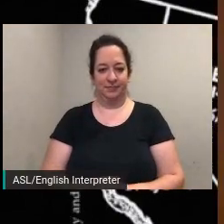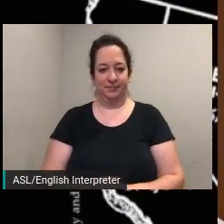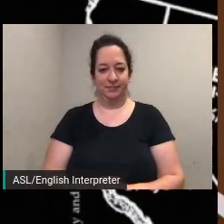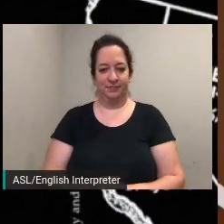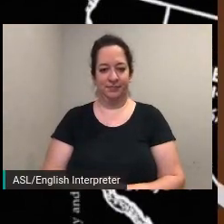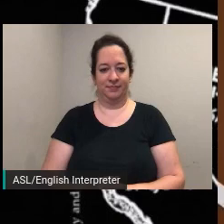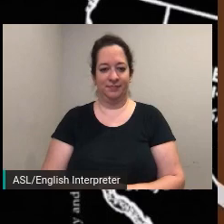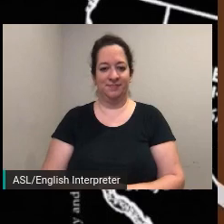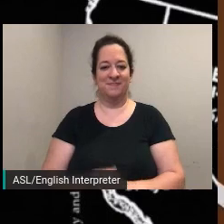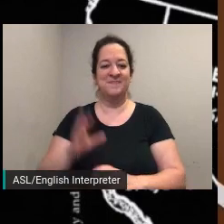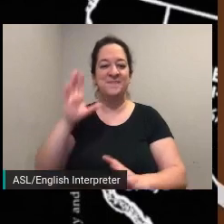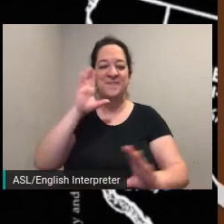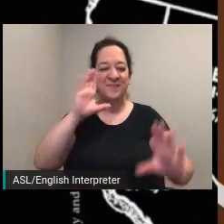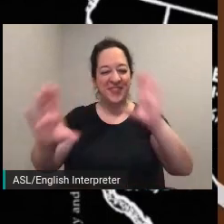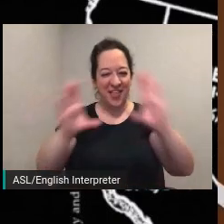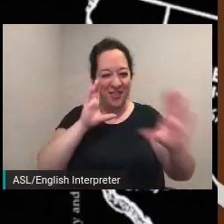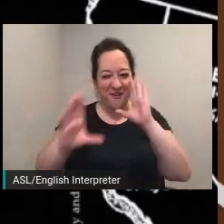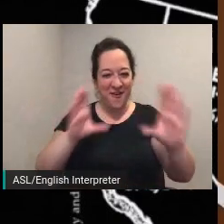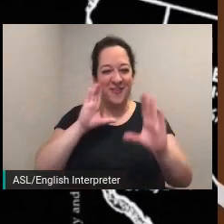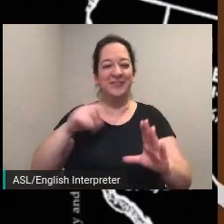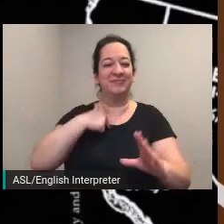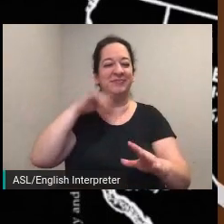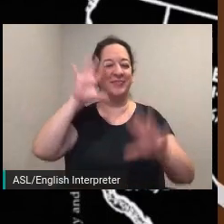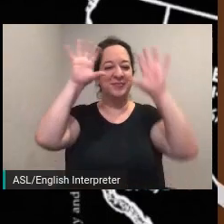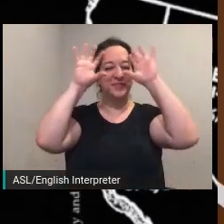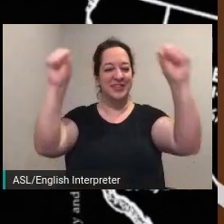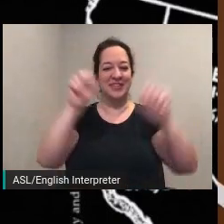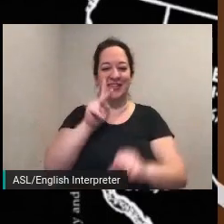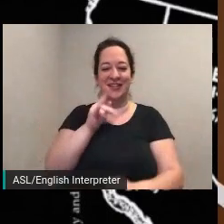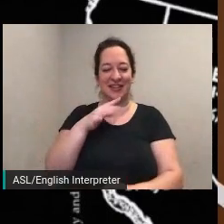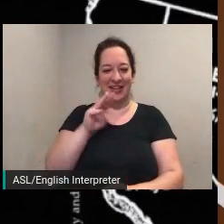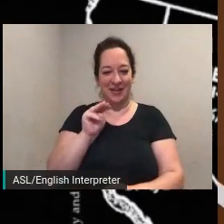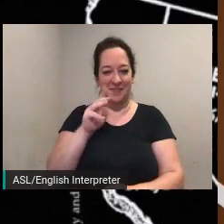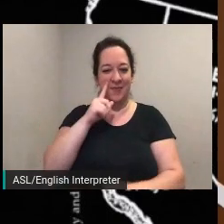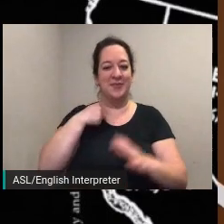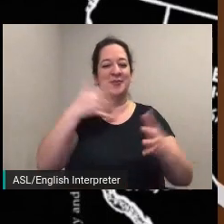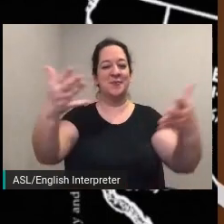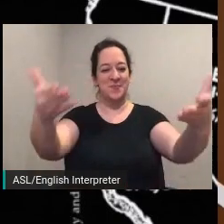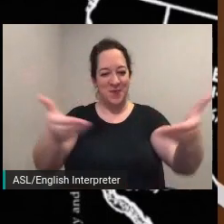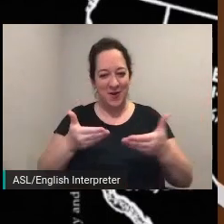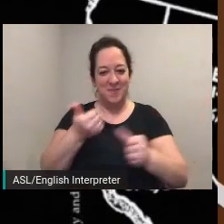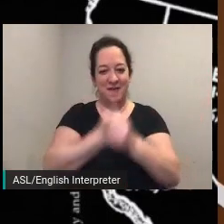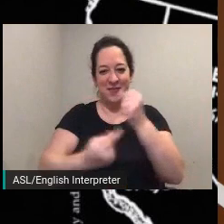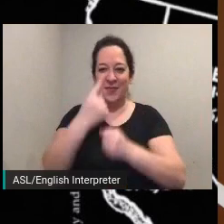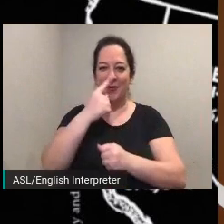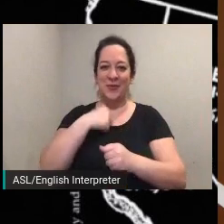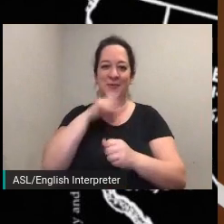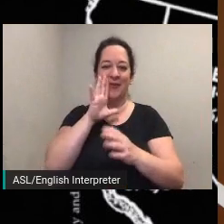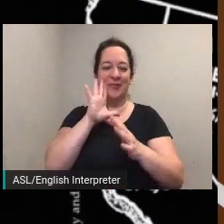on behalf of towson university i'd like to welcome everyone participating in this launch event today